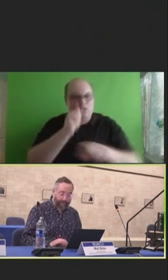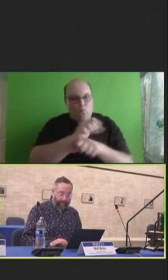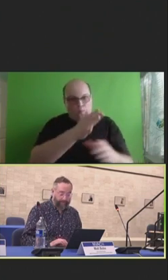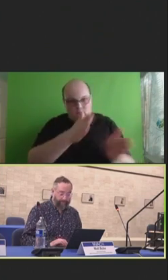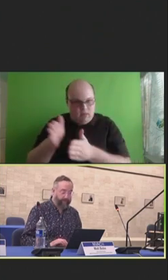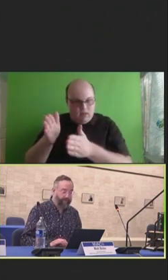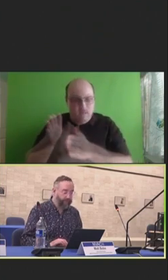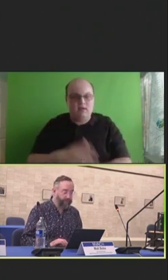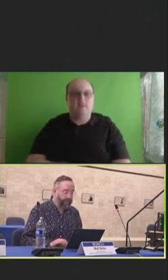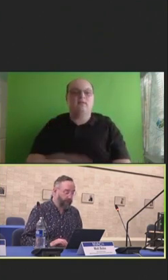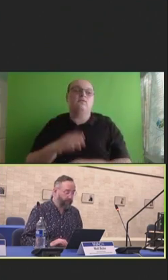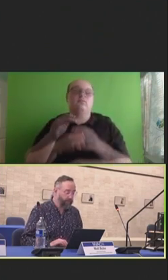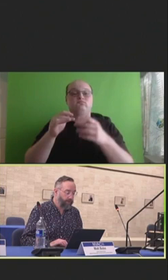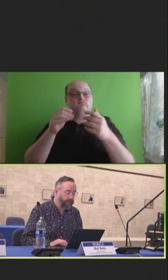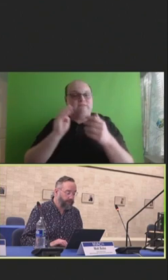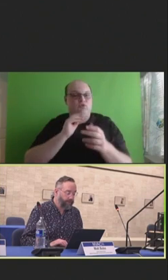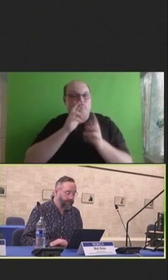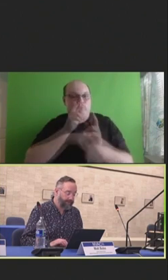You can view those in our reports with some blog posts.